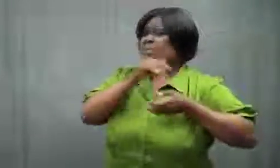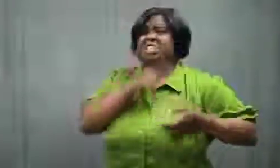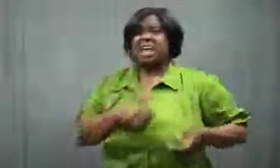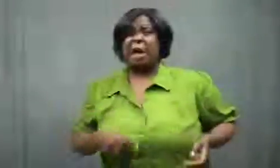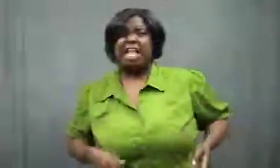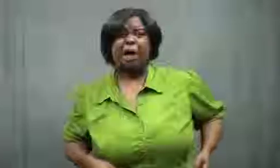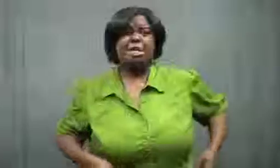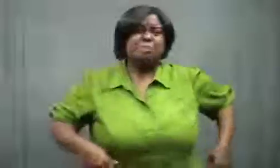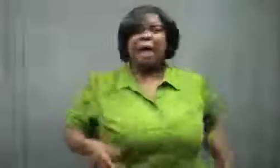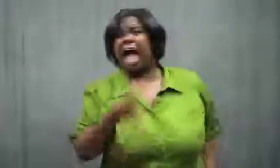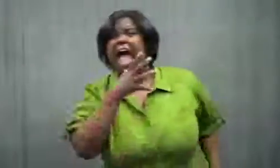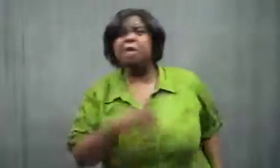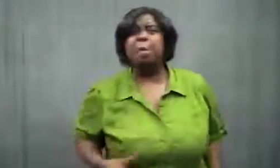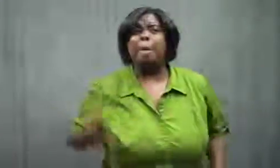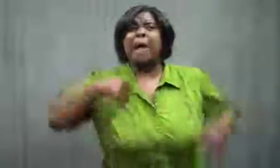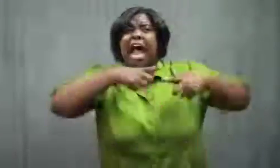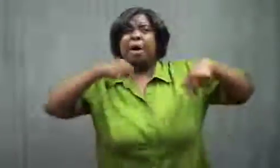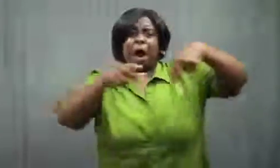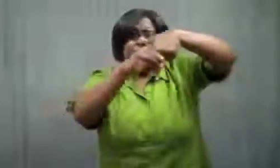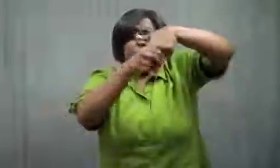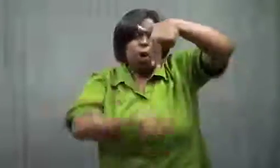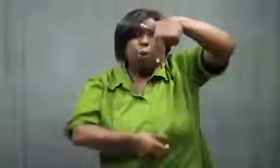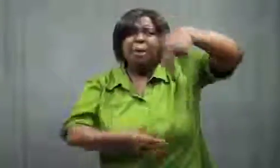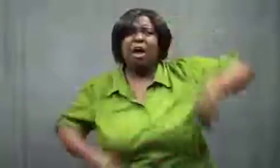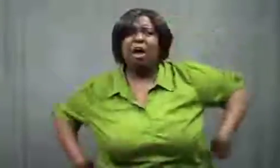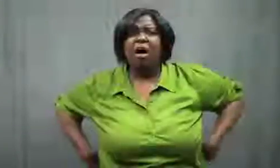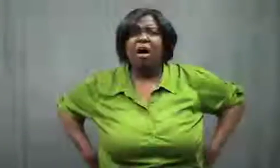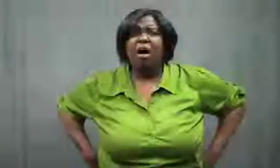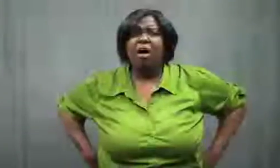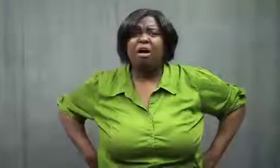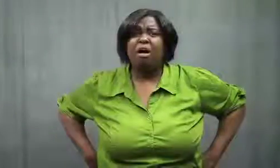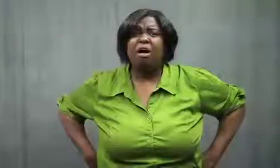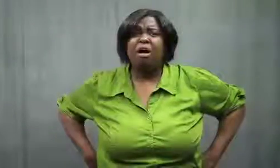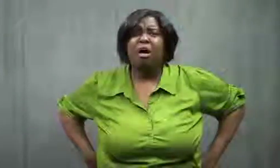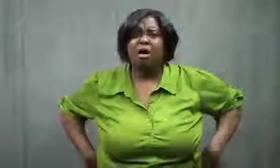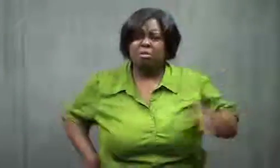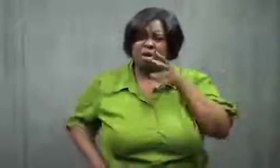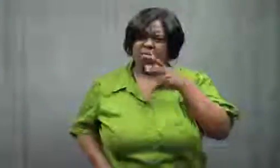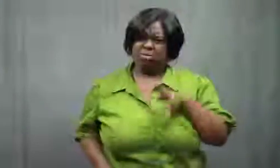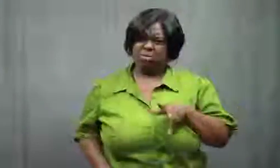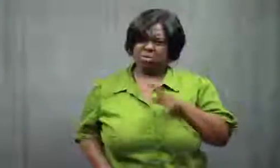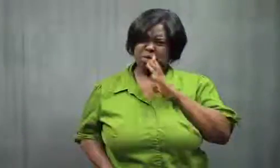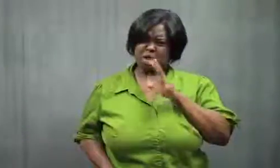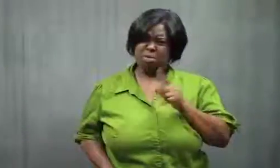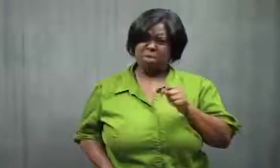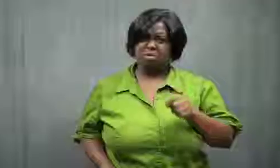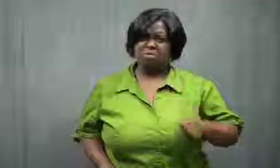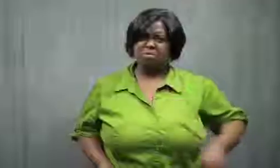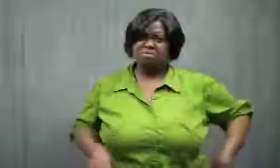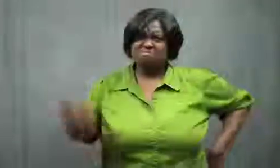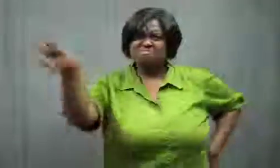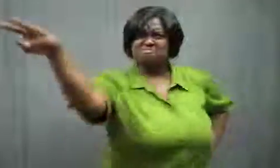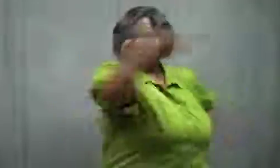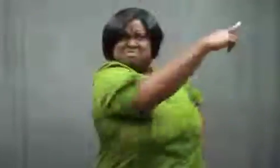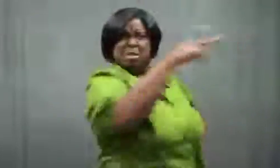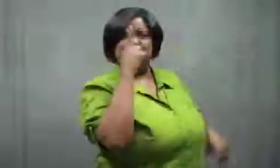My sister yelled, "Mom! My underwear is sliding off me!"